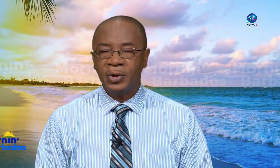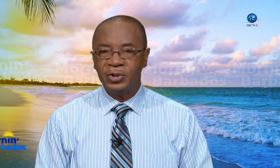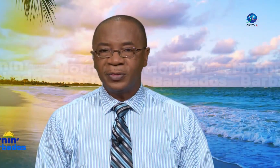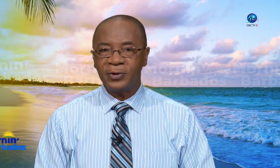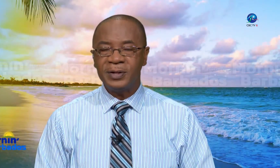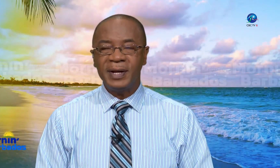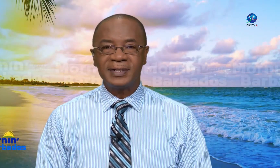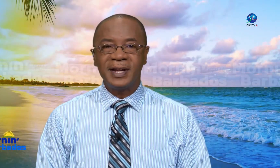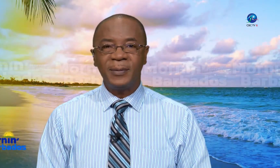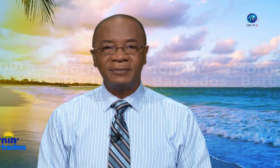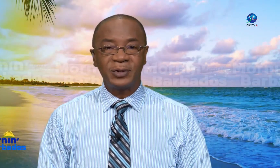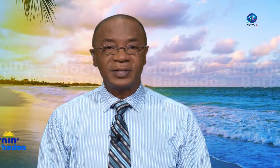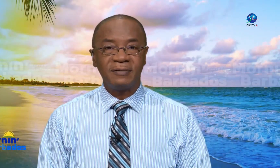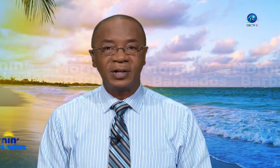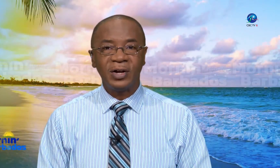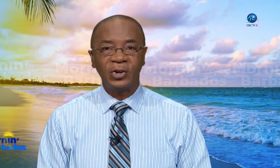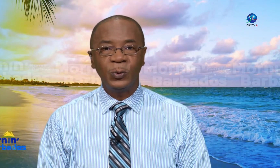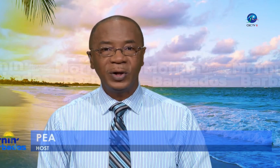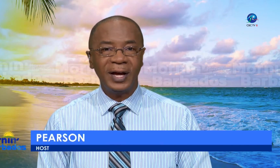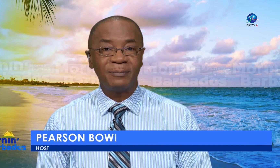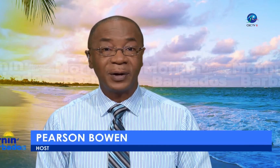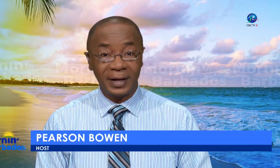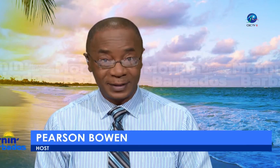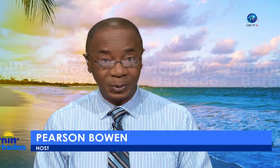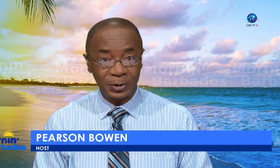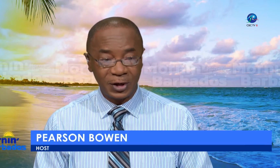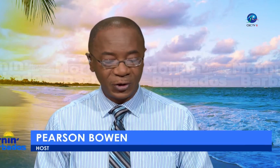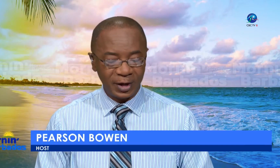approaching 30 minutes now after seven o'clock you would have probably suppose